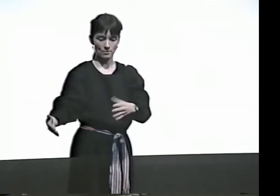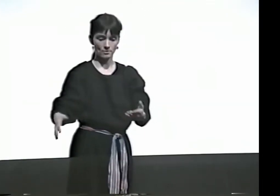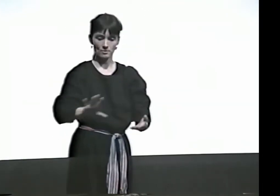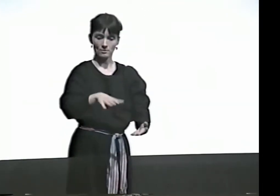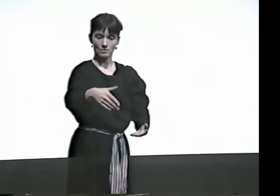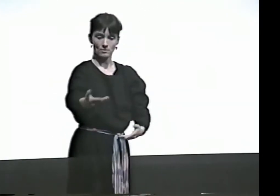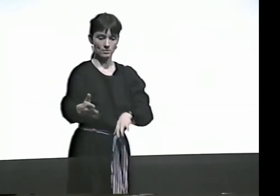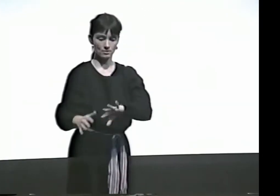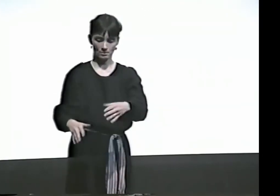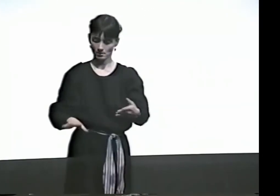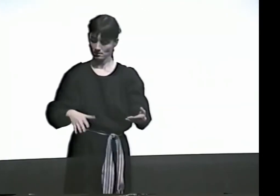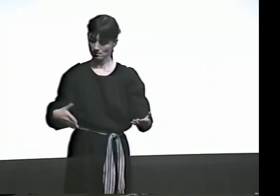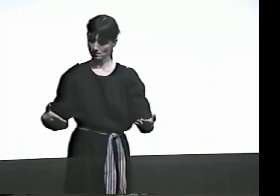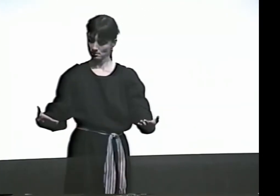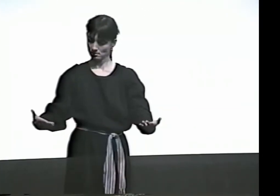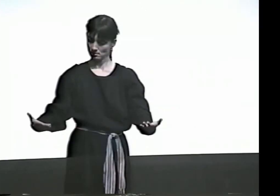PAPERS FLUTTER TO THE GROUND.